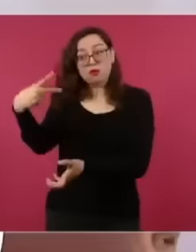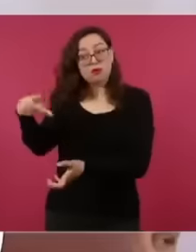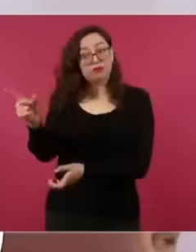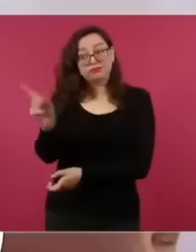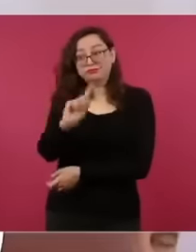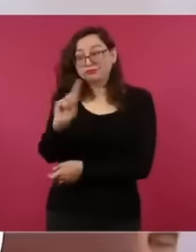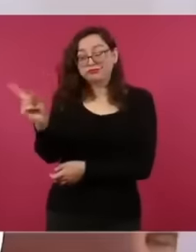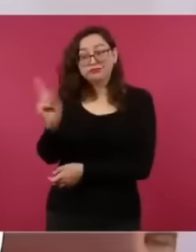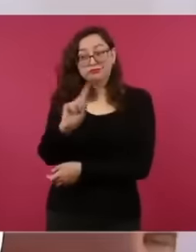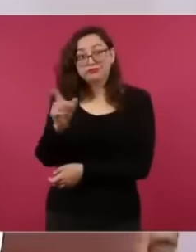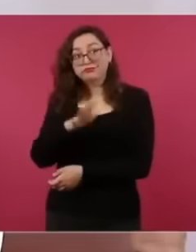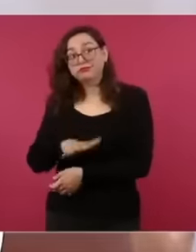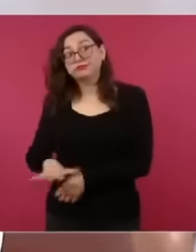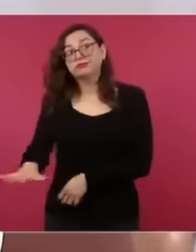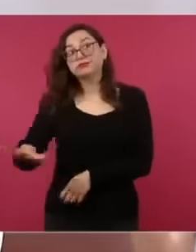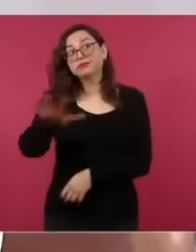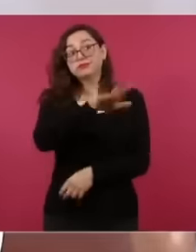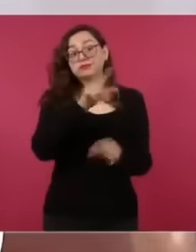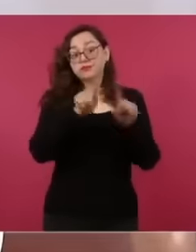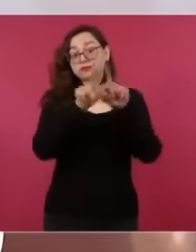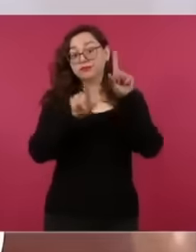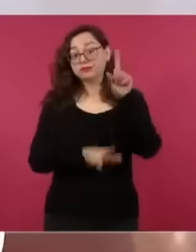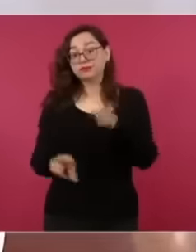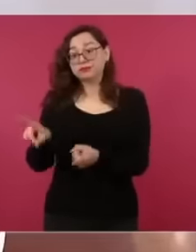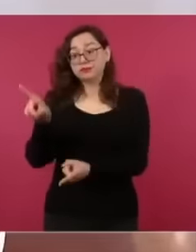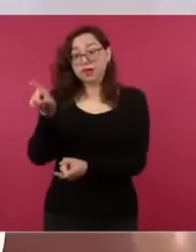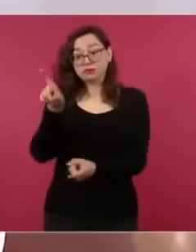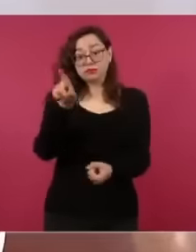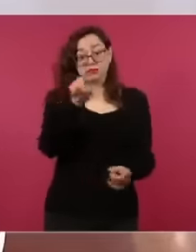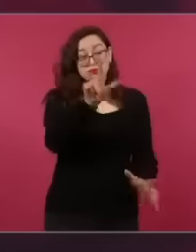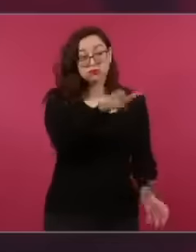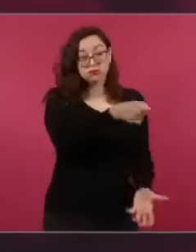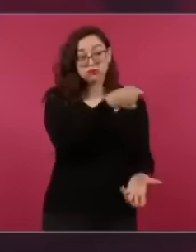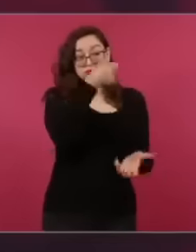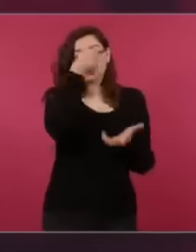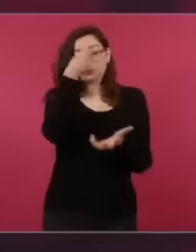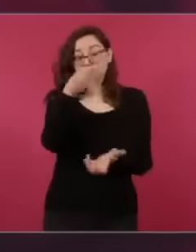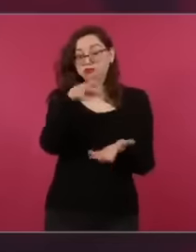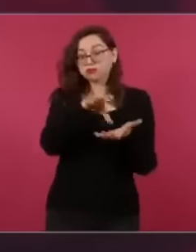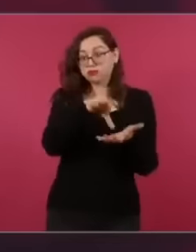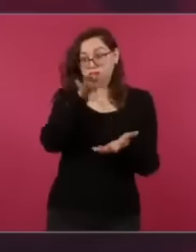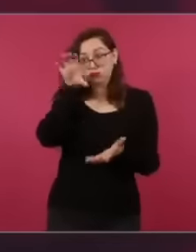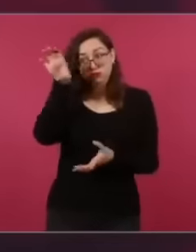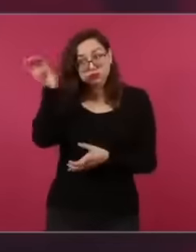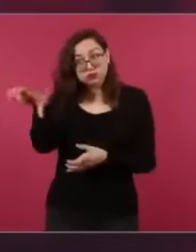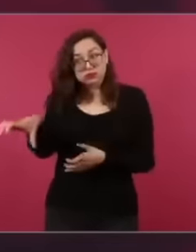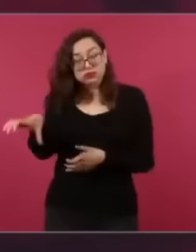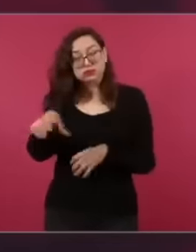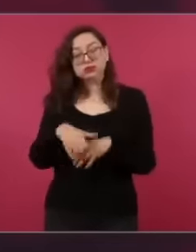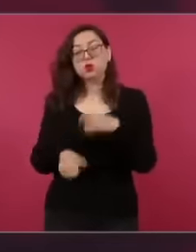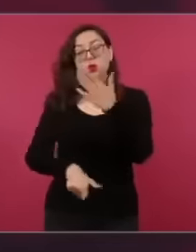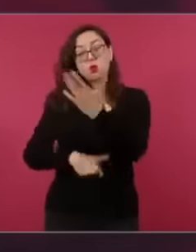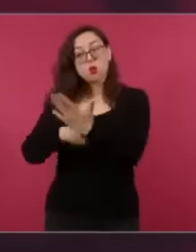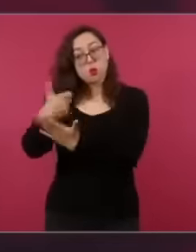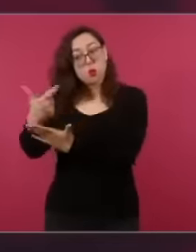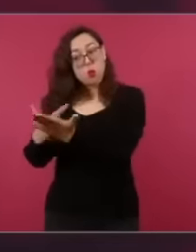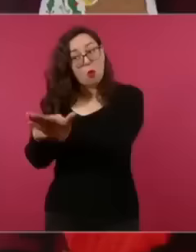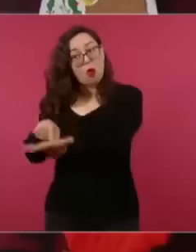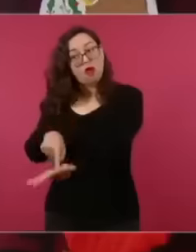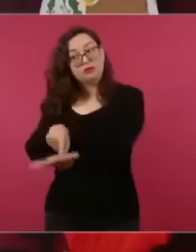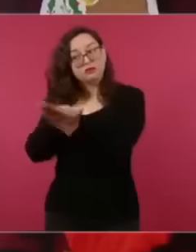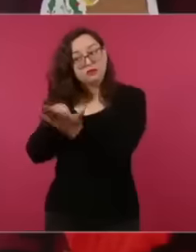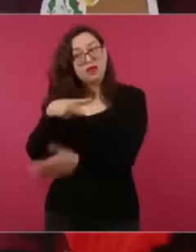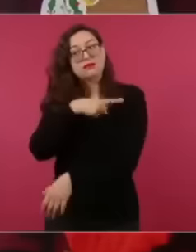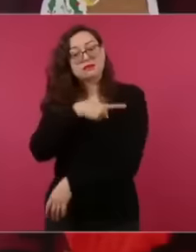Even if I repeat it and repeat it and repeat it and it seems like a broken record it is not the